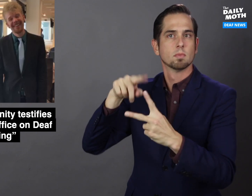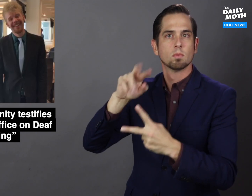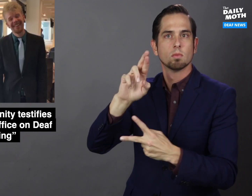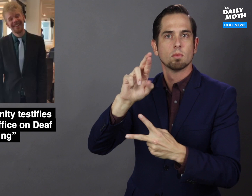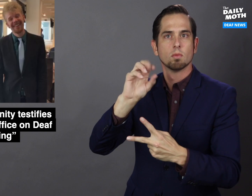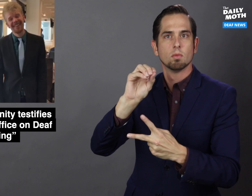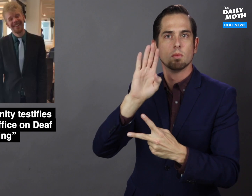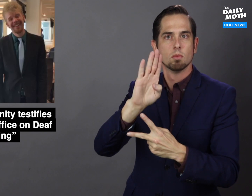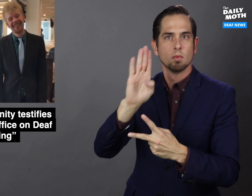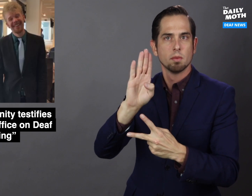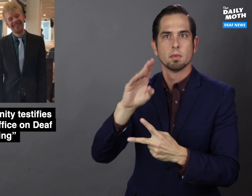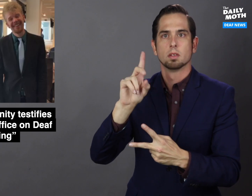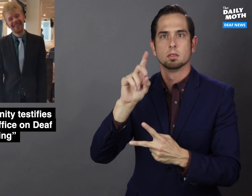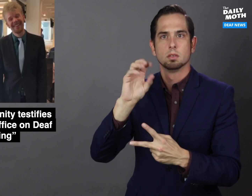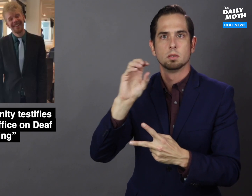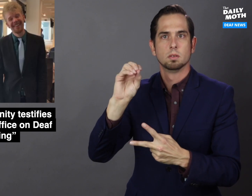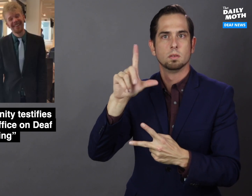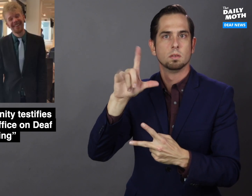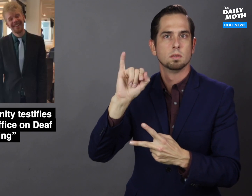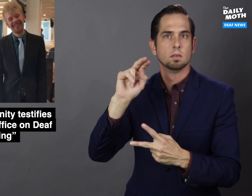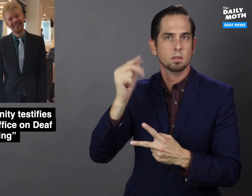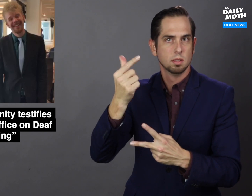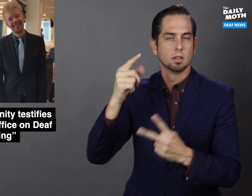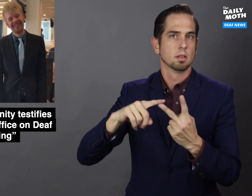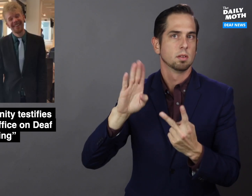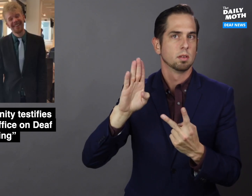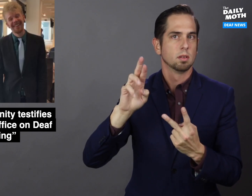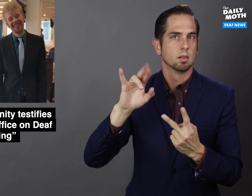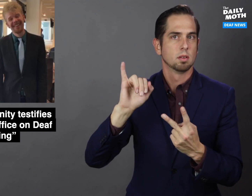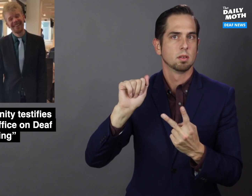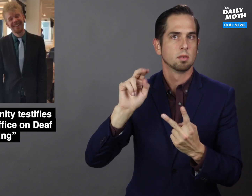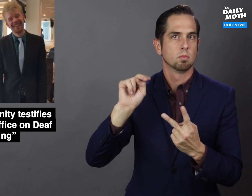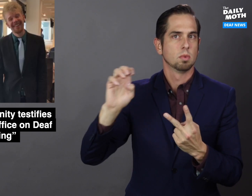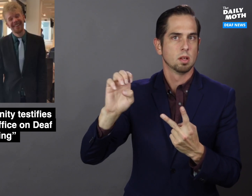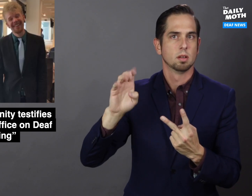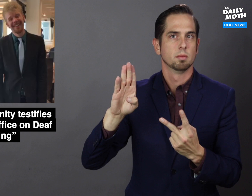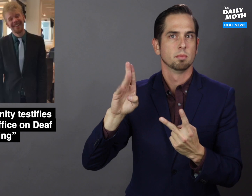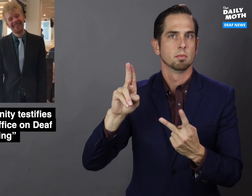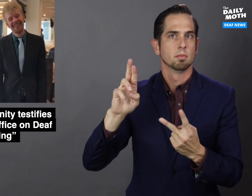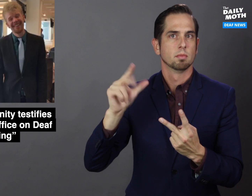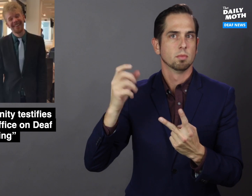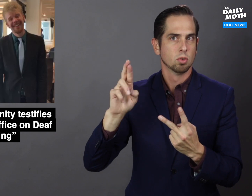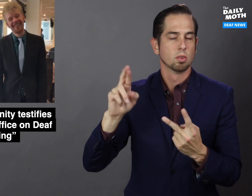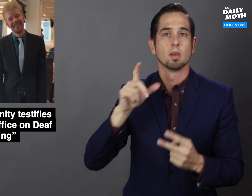Robb Dooling and Brianne Burger.